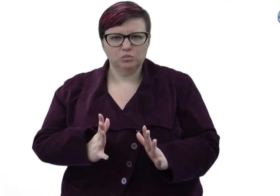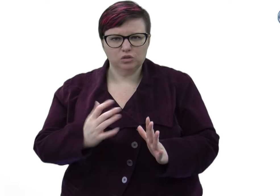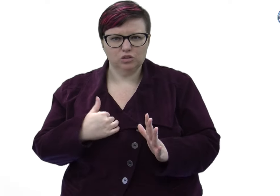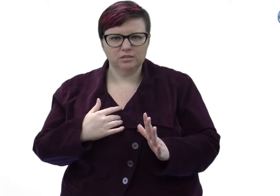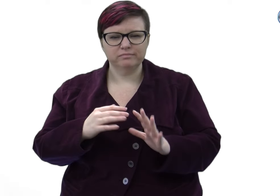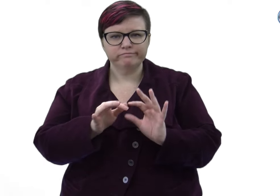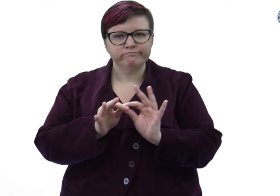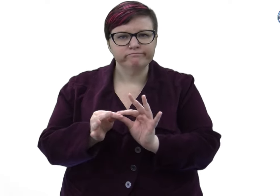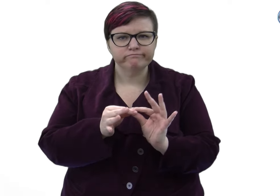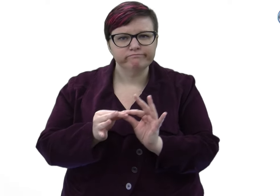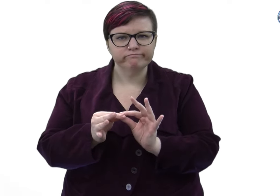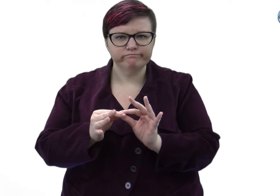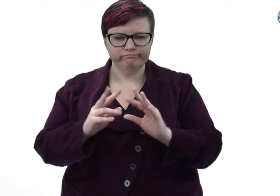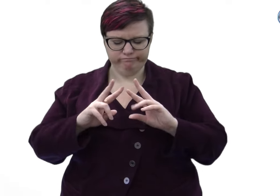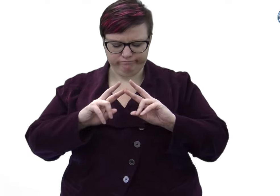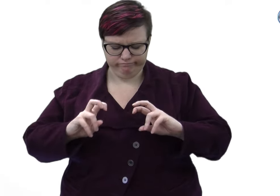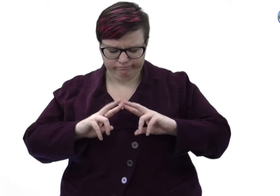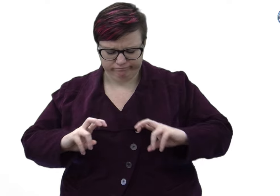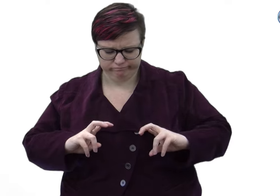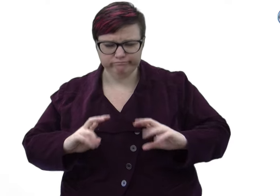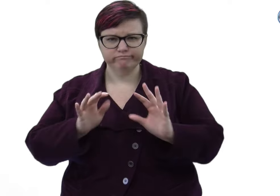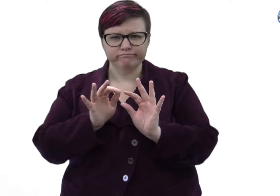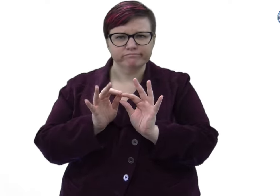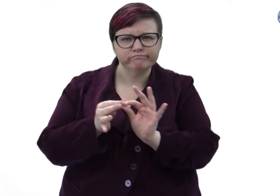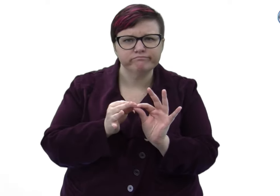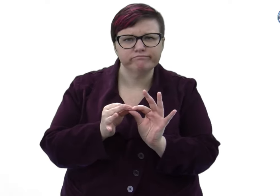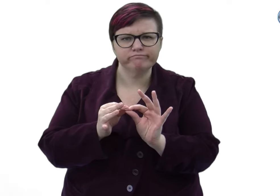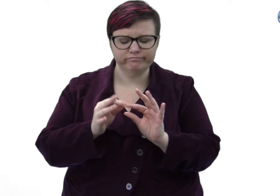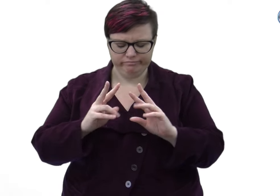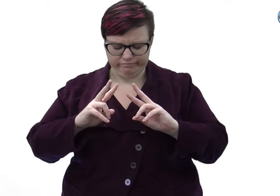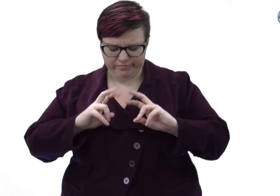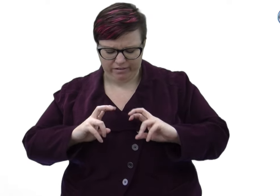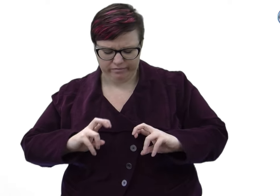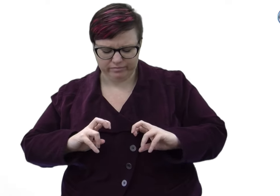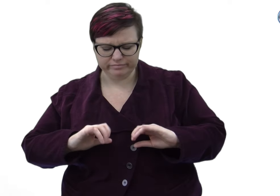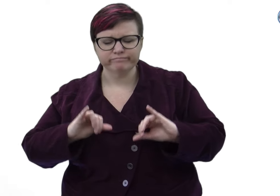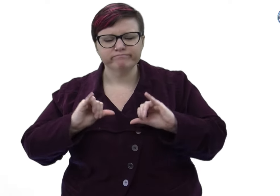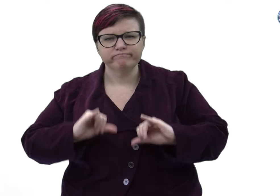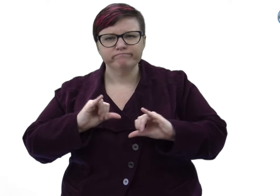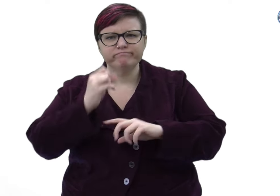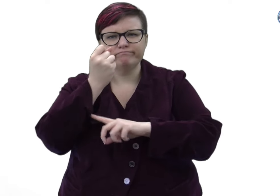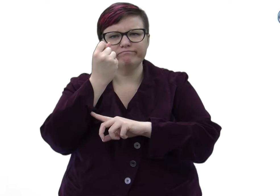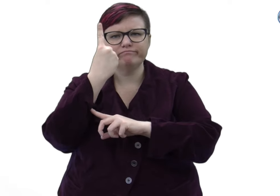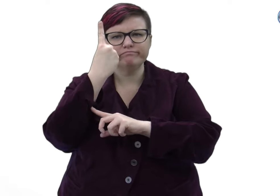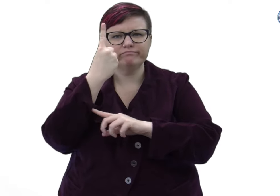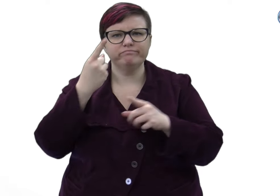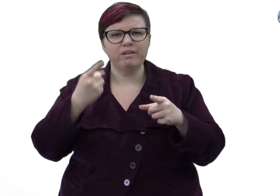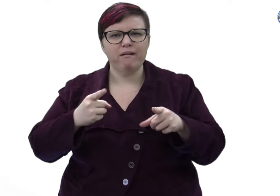Through the process of being and becoming, a cycle of analysis and re-analysis, these interpreters